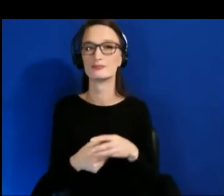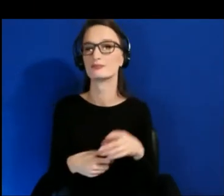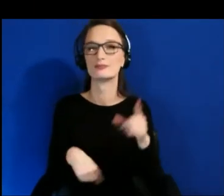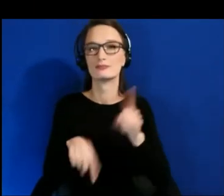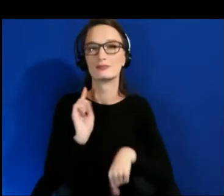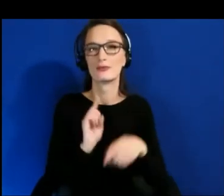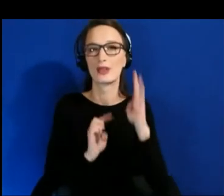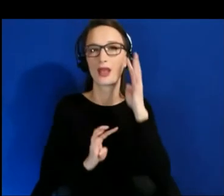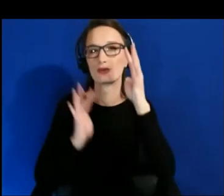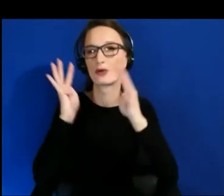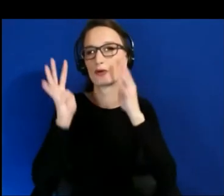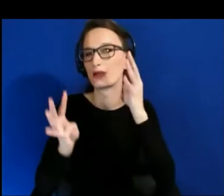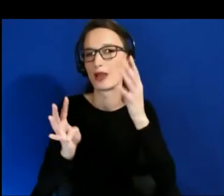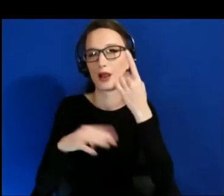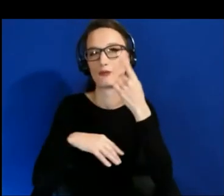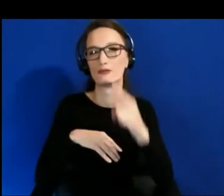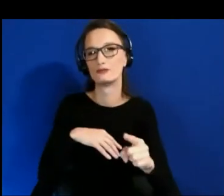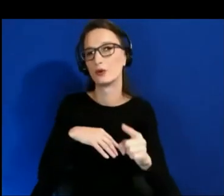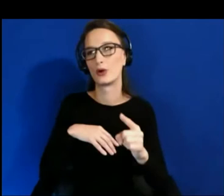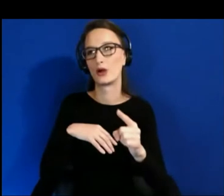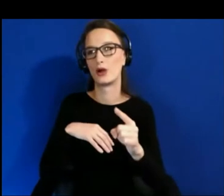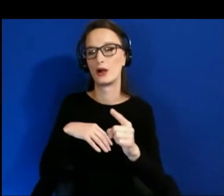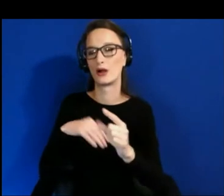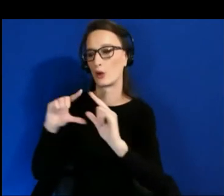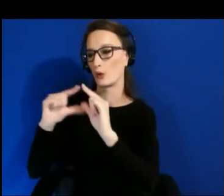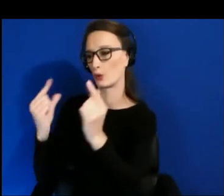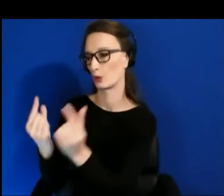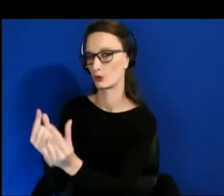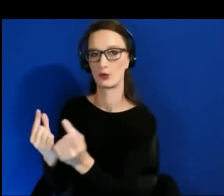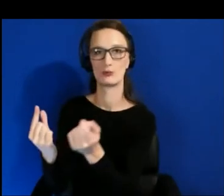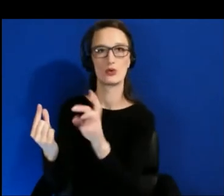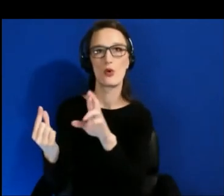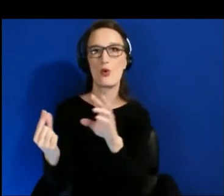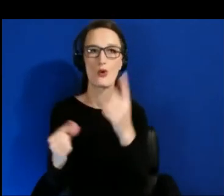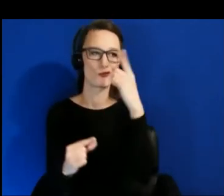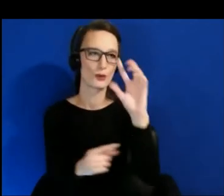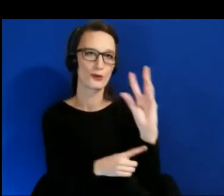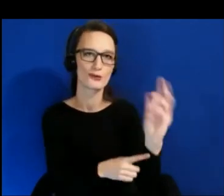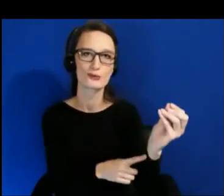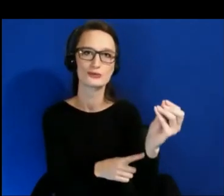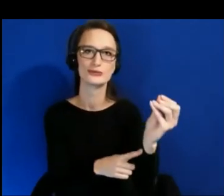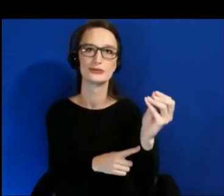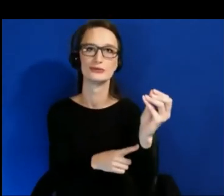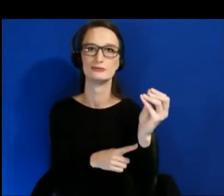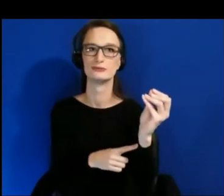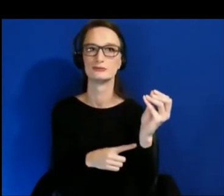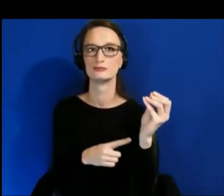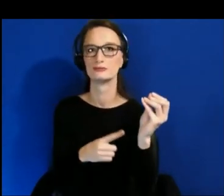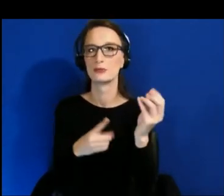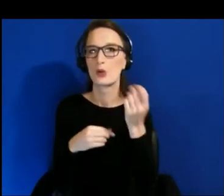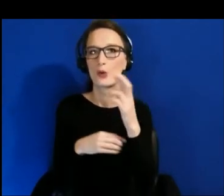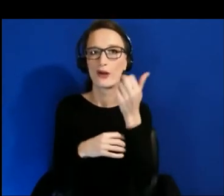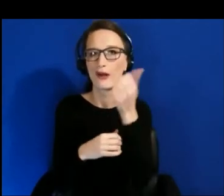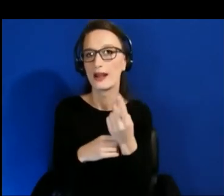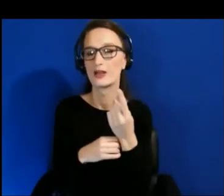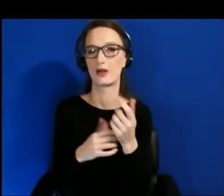a demographic or a culture or anybody really, without getting the perspectives of the people